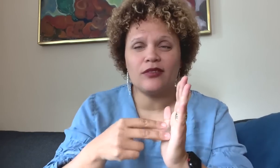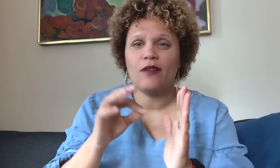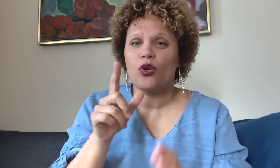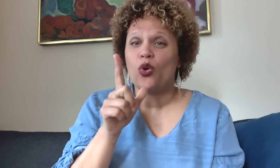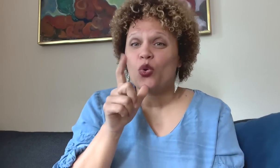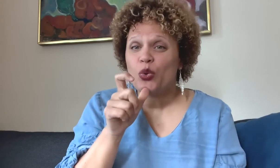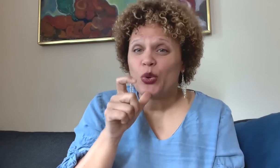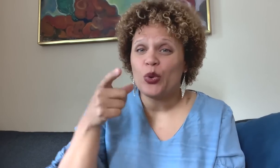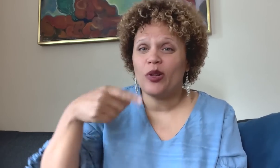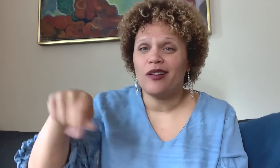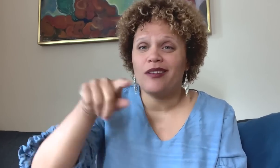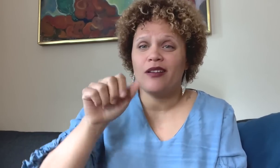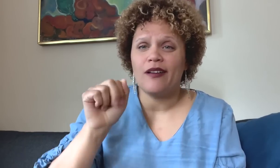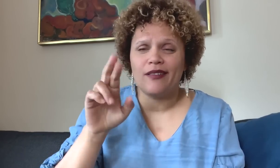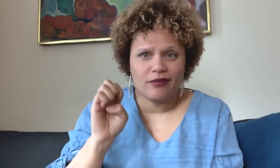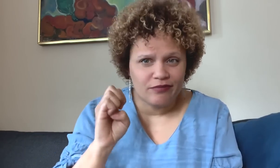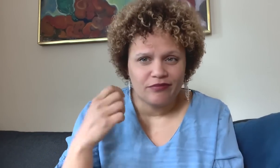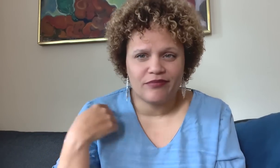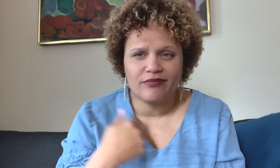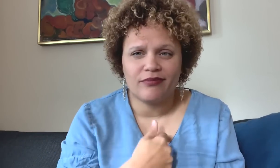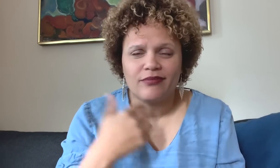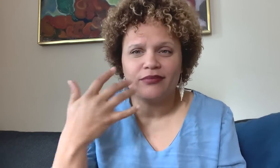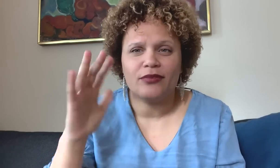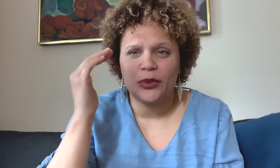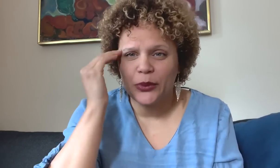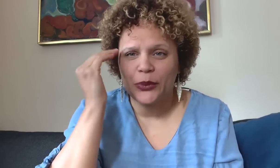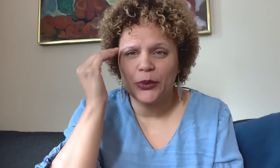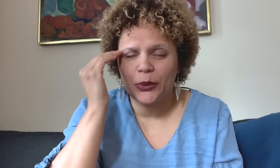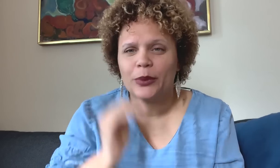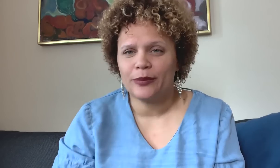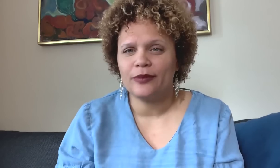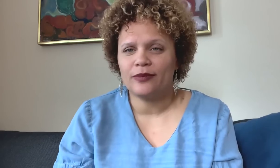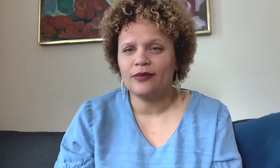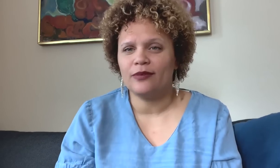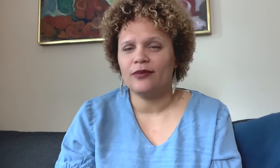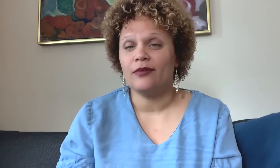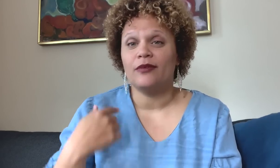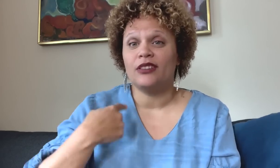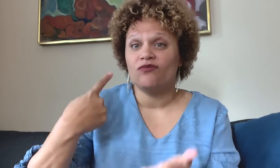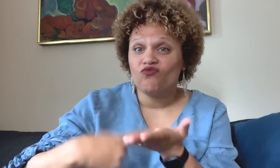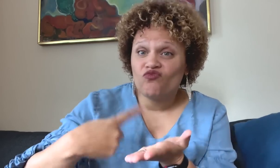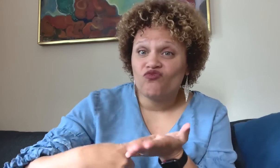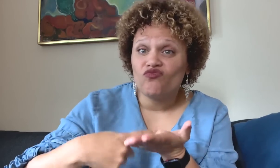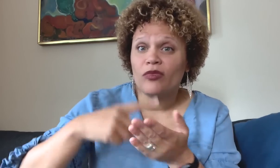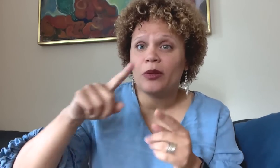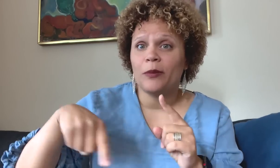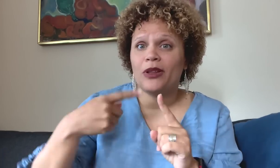There is no need for this. I know them. There is no reason to spend time explaining